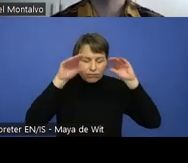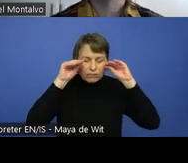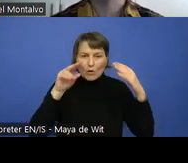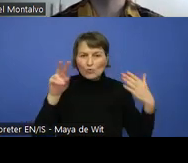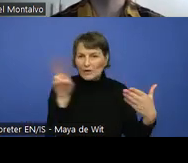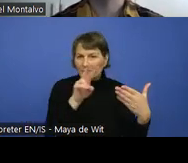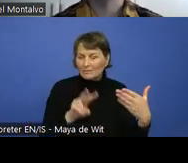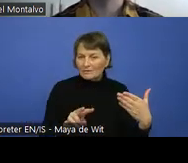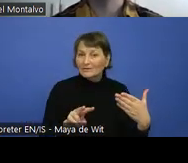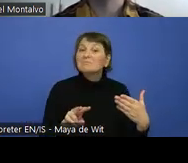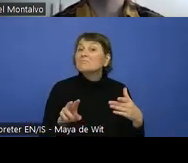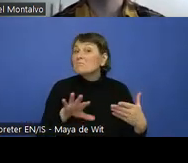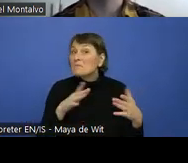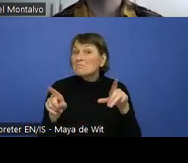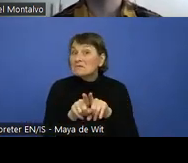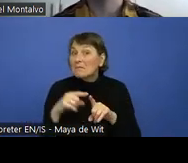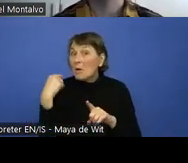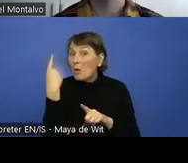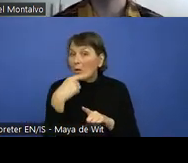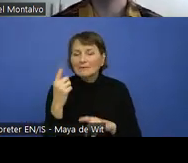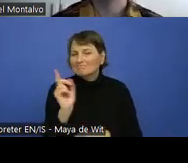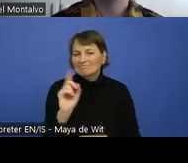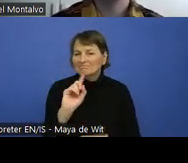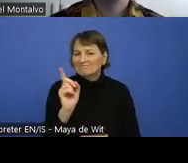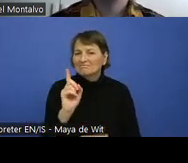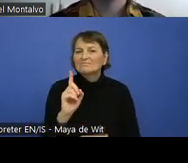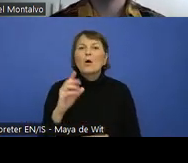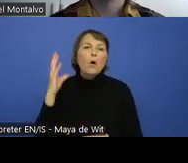it's not that similar. There is things that need to be communicated.